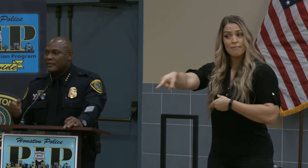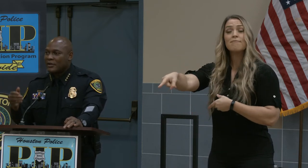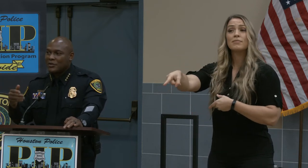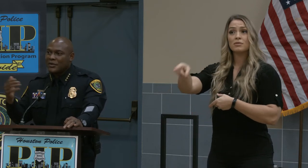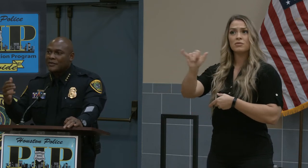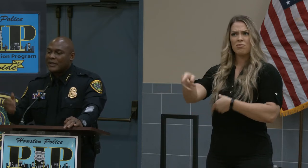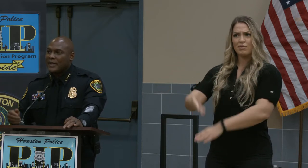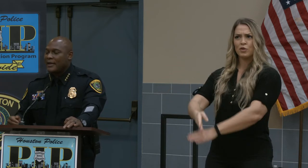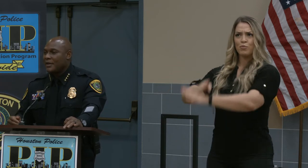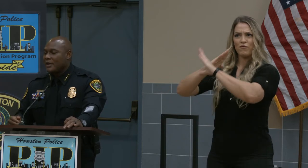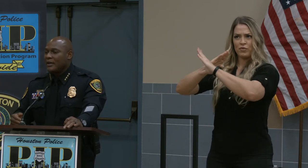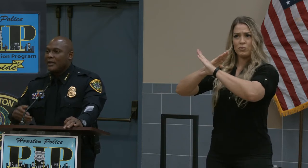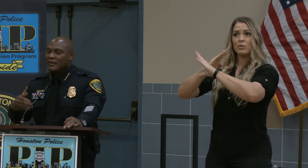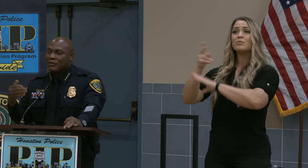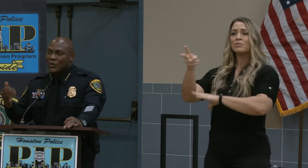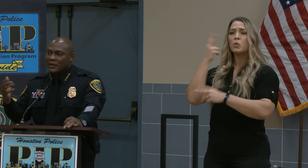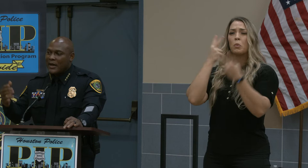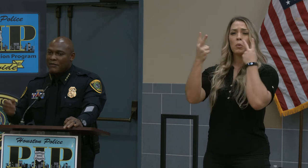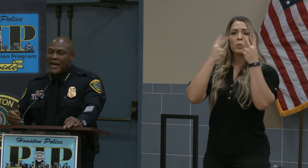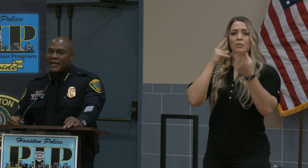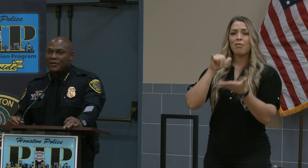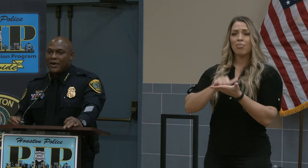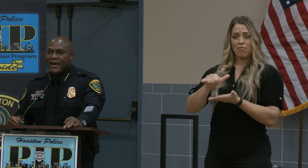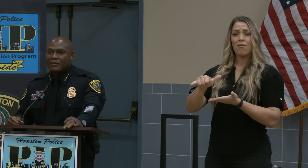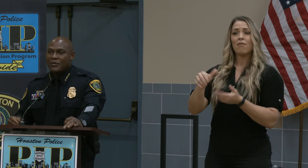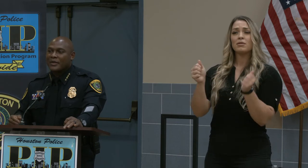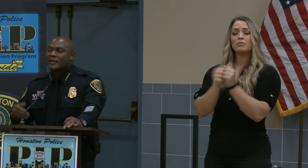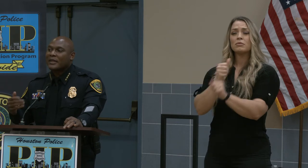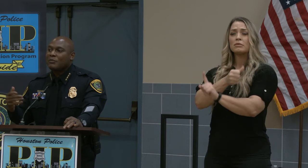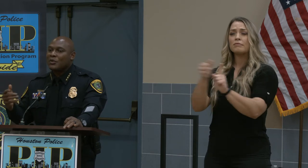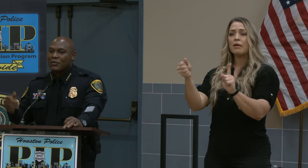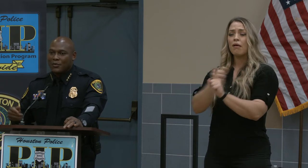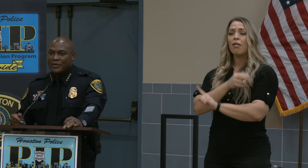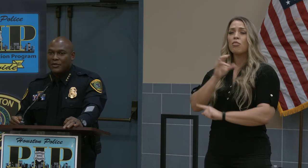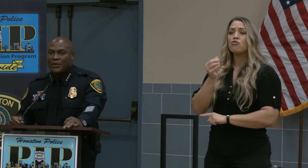So you'll see that. And with our violent crime, we're going to keep doing what we're doing,